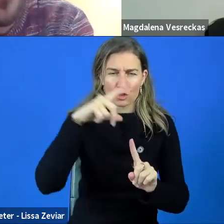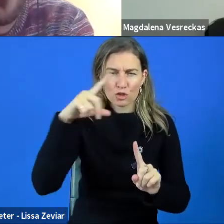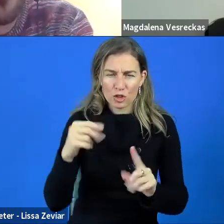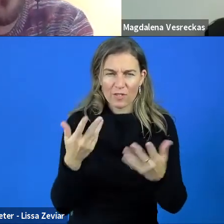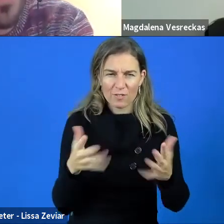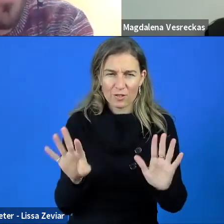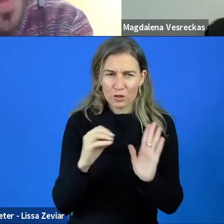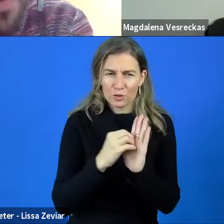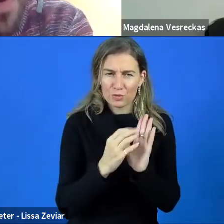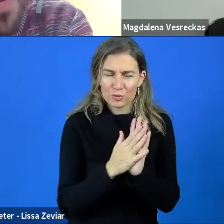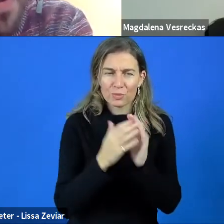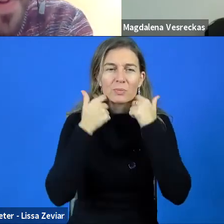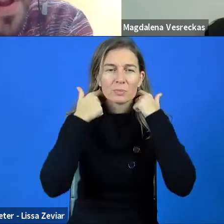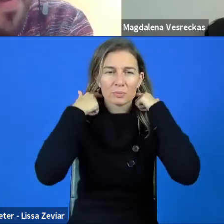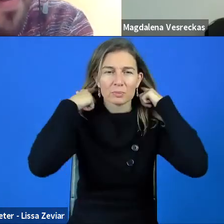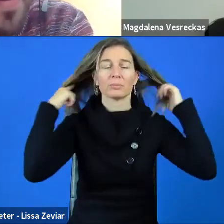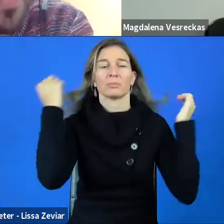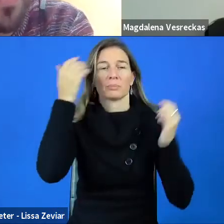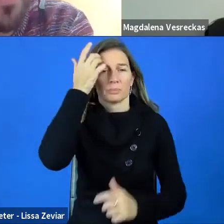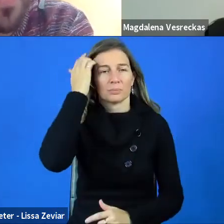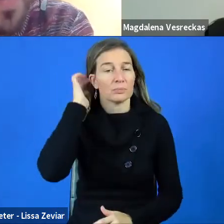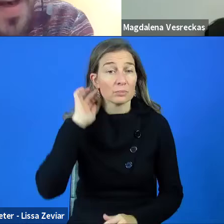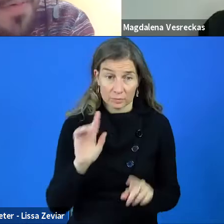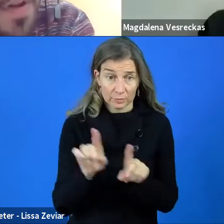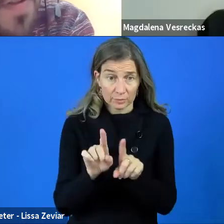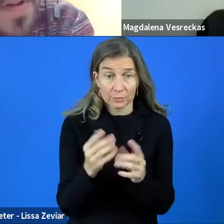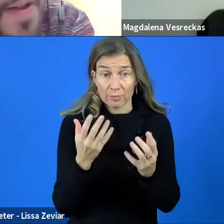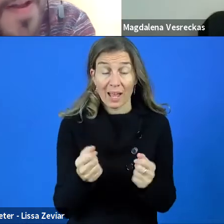We have sign language interpretation in international sign language.